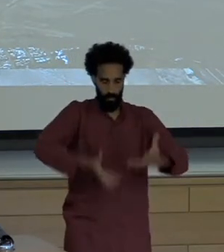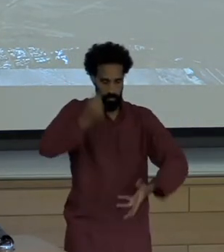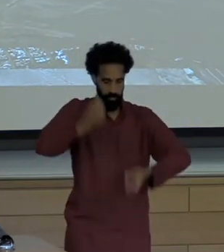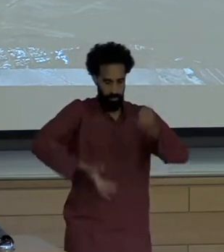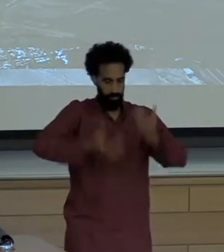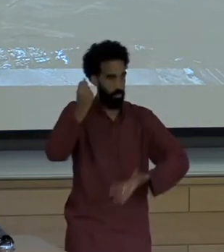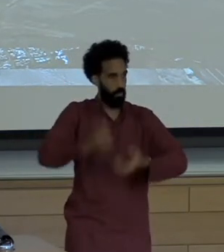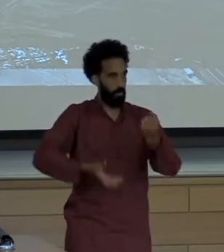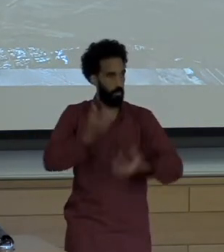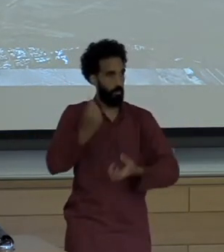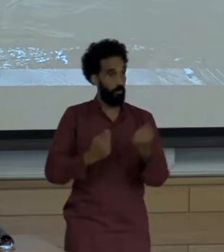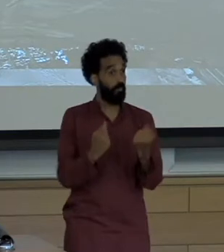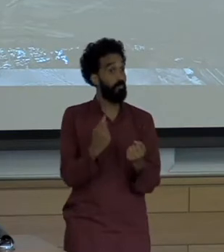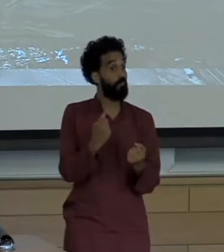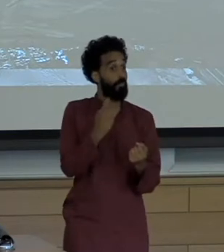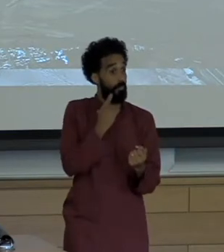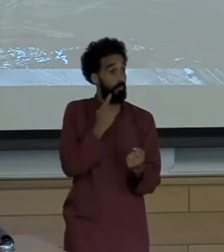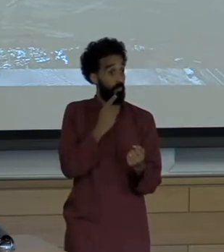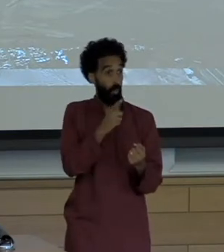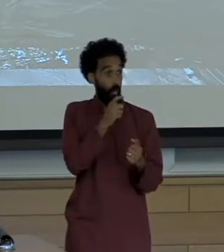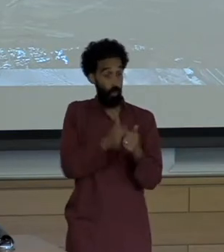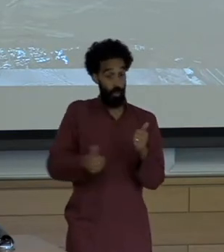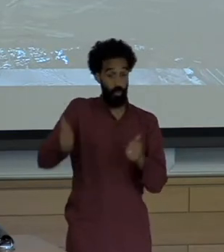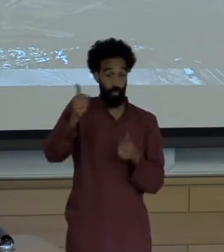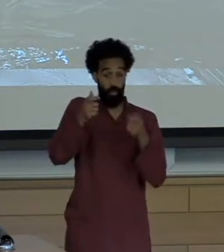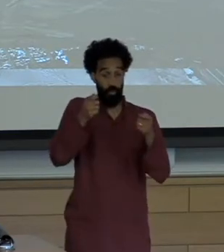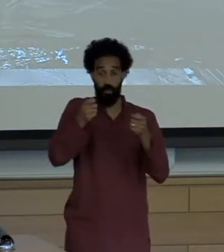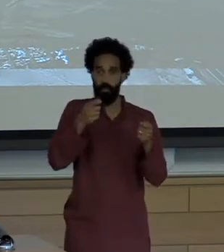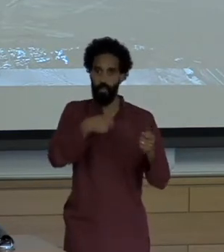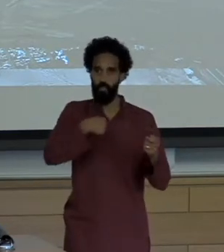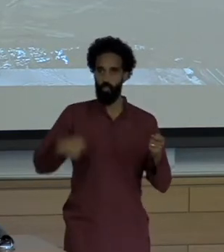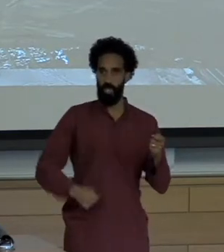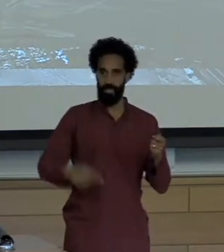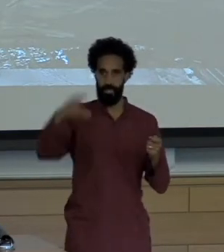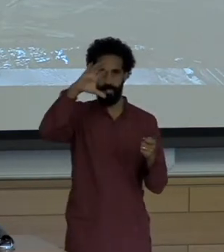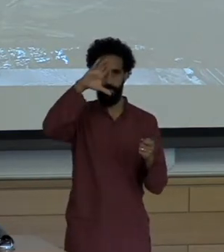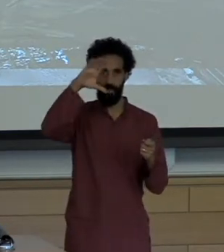Changing it to the hands of a venture with a Chinese mining conglomerate